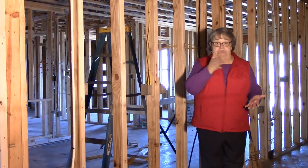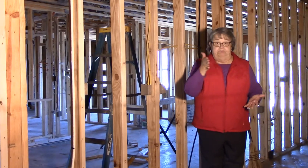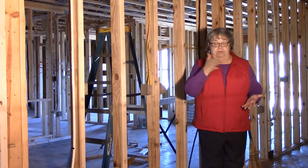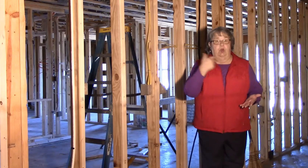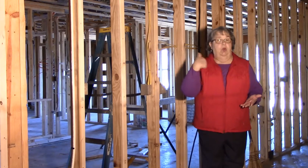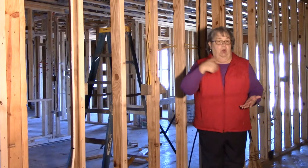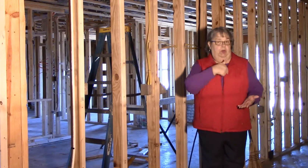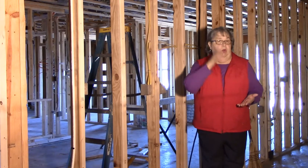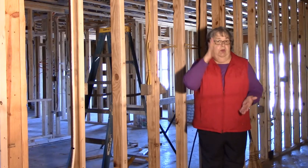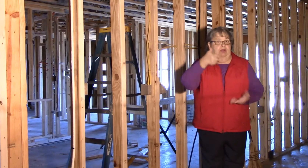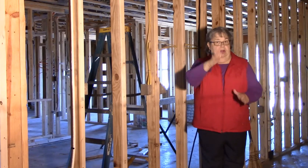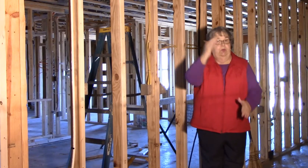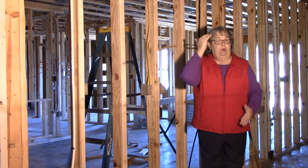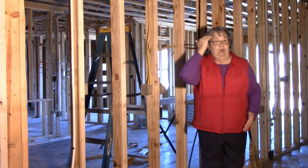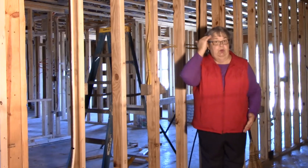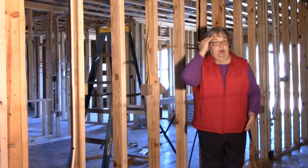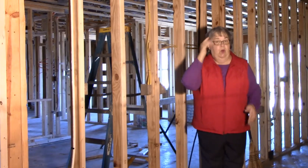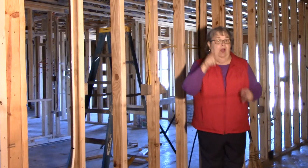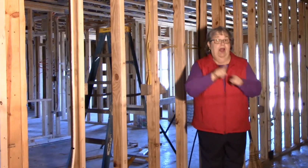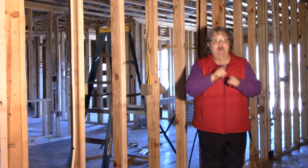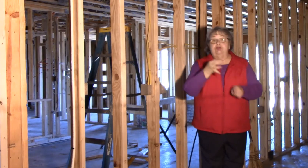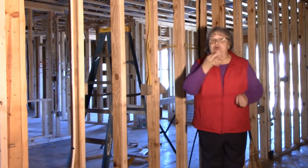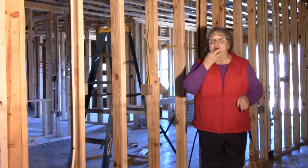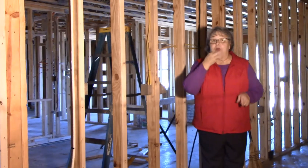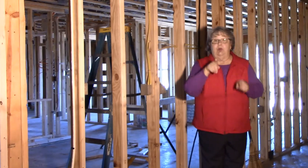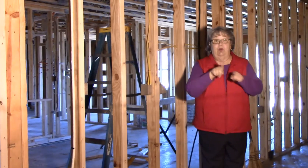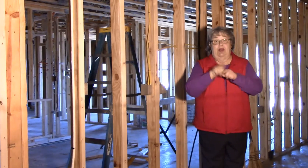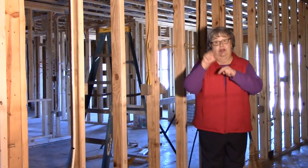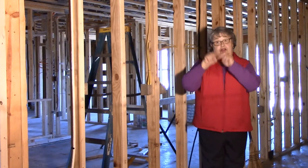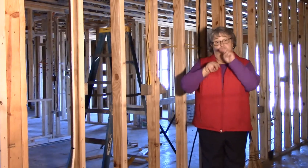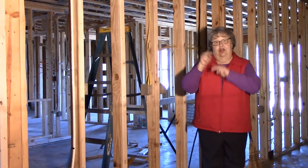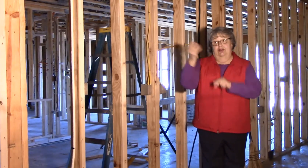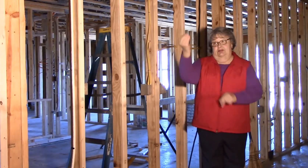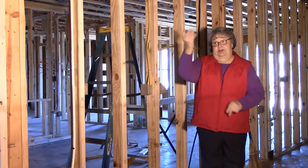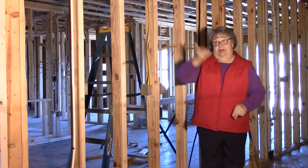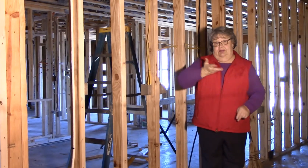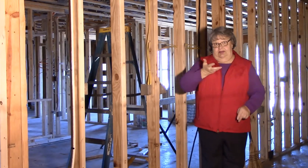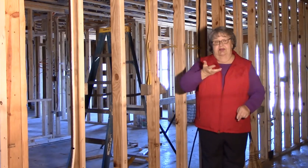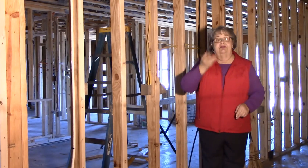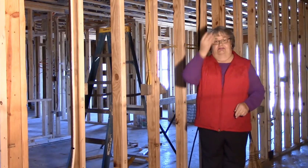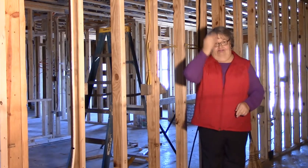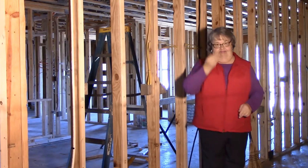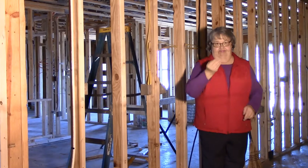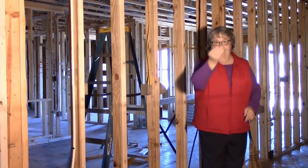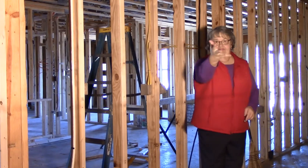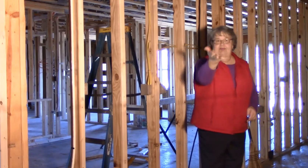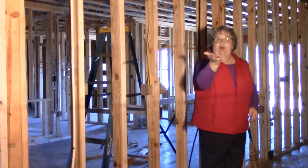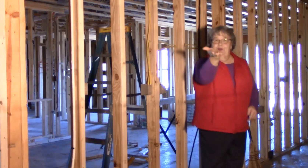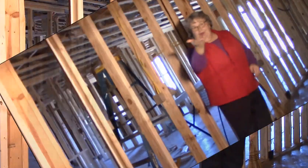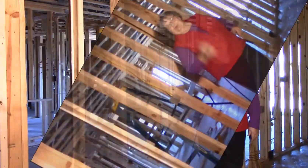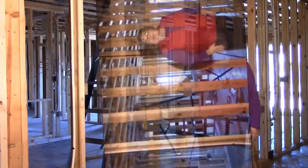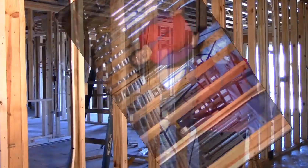We will let you know as soon as the construction guy lets me know. Then we will let you know.